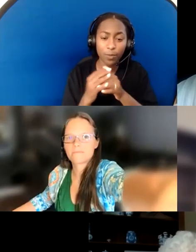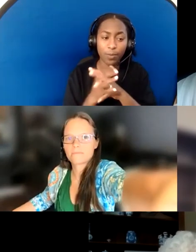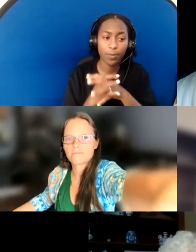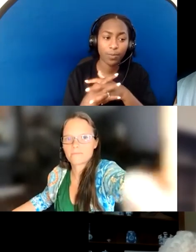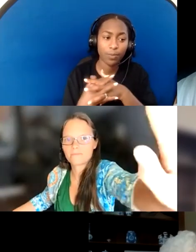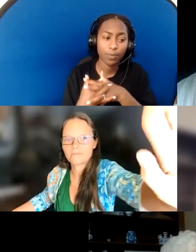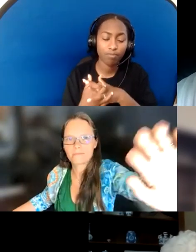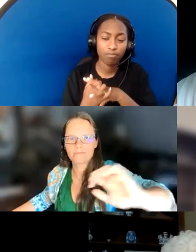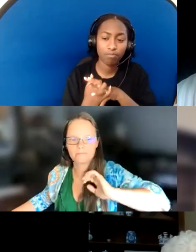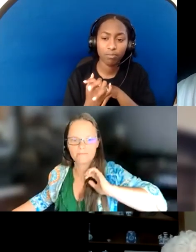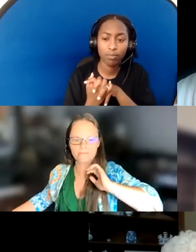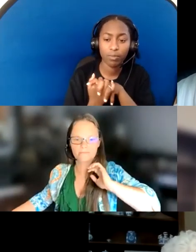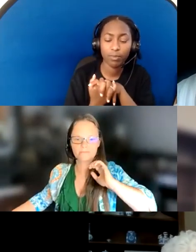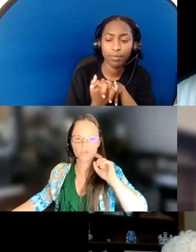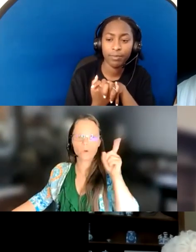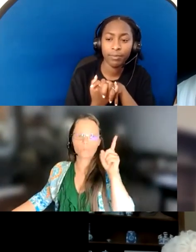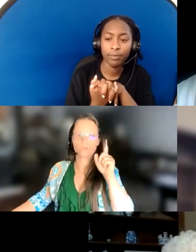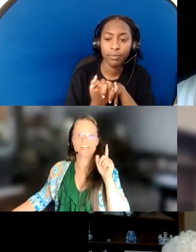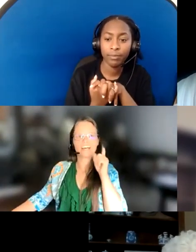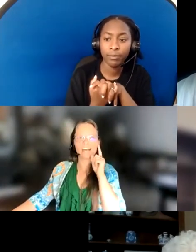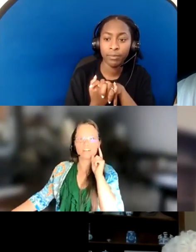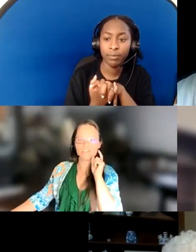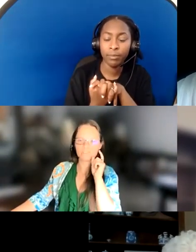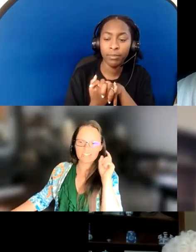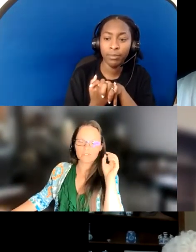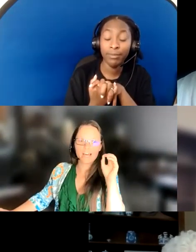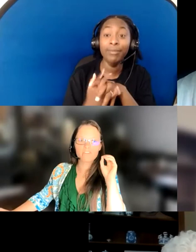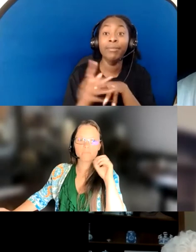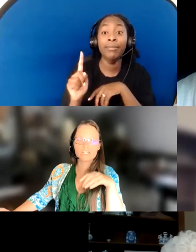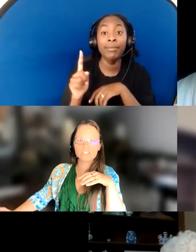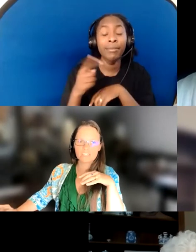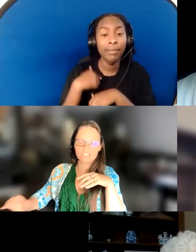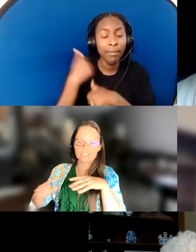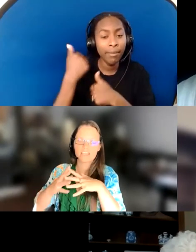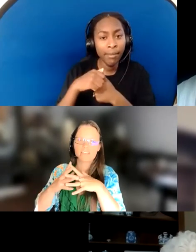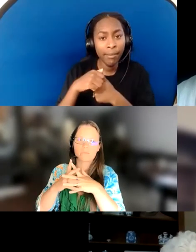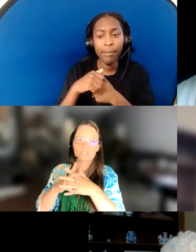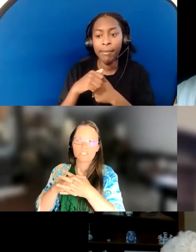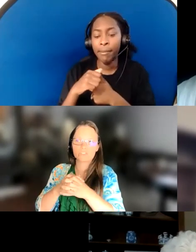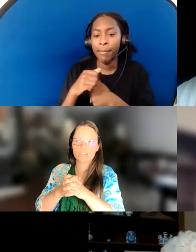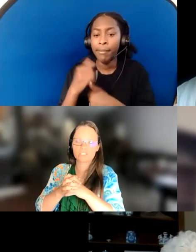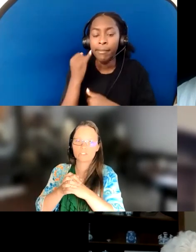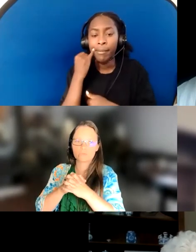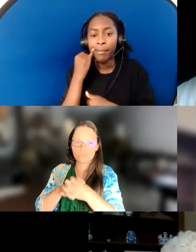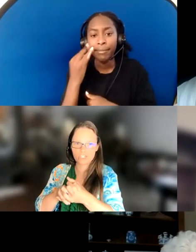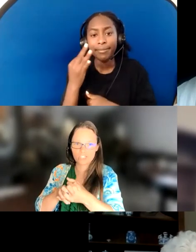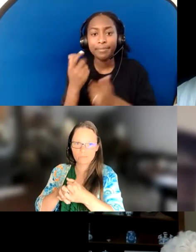That's okay. Thank you, Victoria; that's very helpful. Ope! I know the other one. - Oh, do you got it? If you have bigger things, and they relate directly to worship,